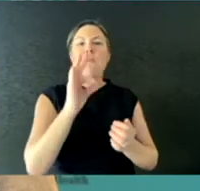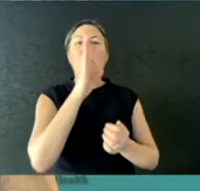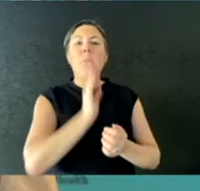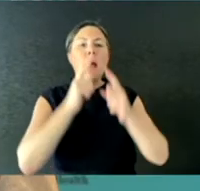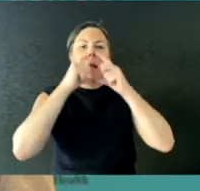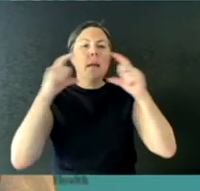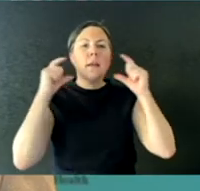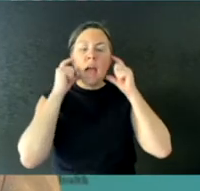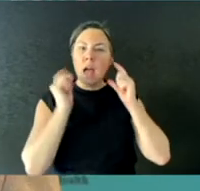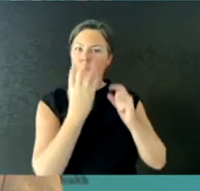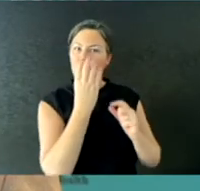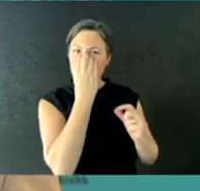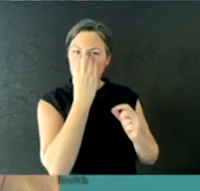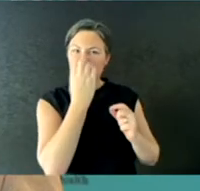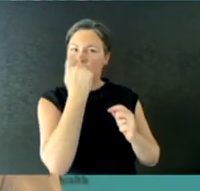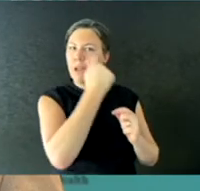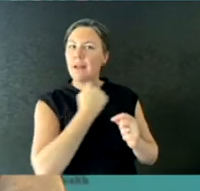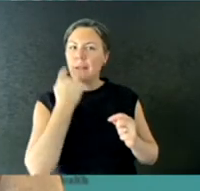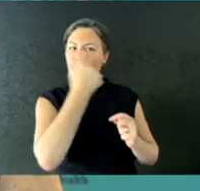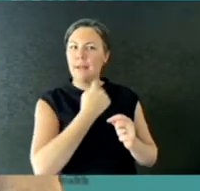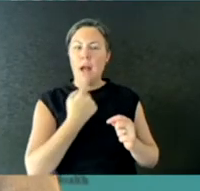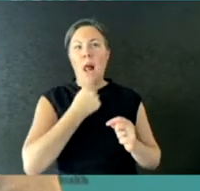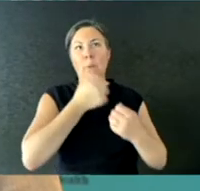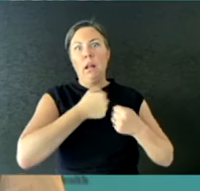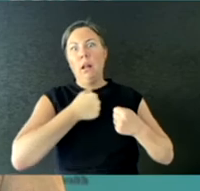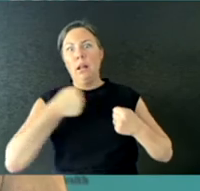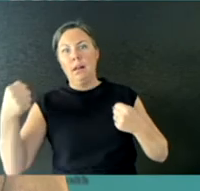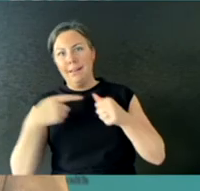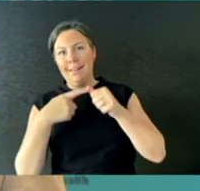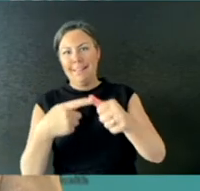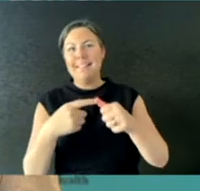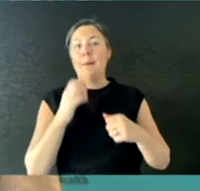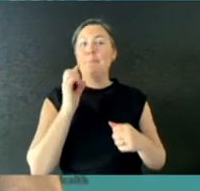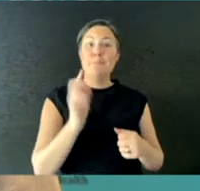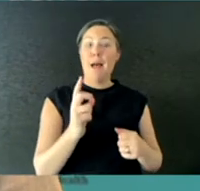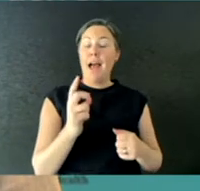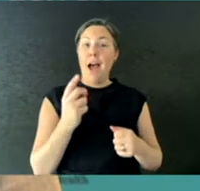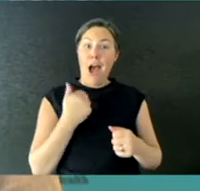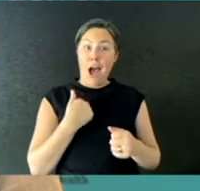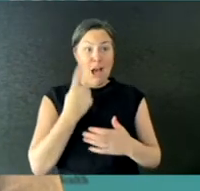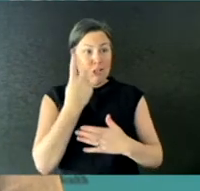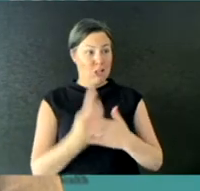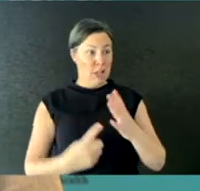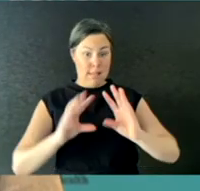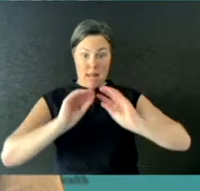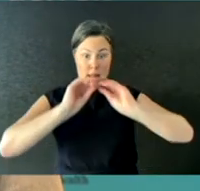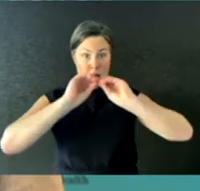So, that's a long answer but I wanted to make sure that people were very clear, that both